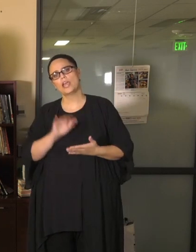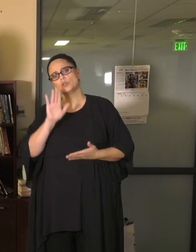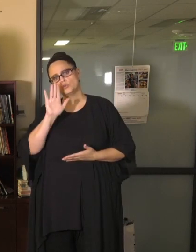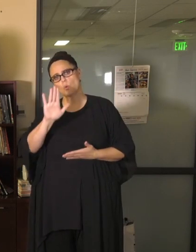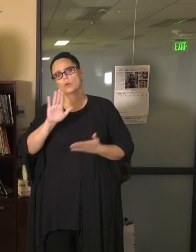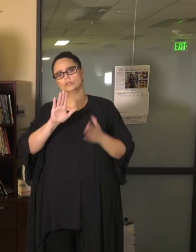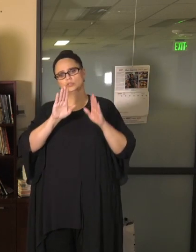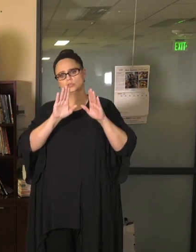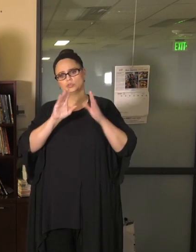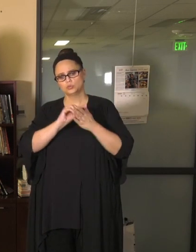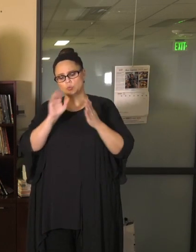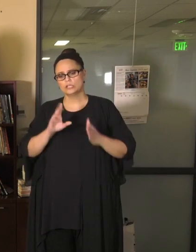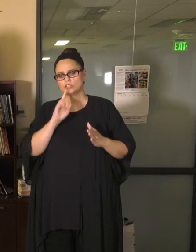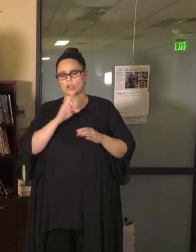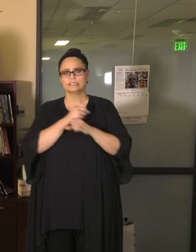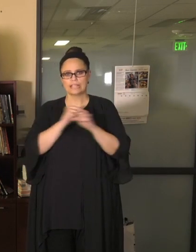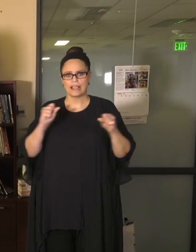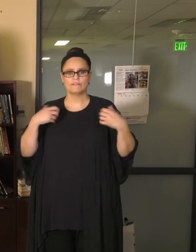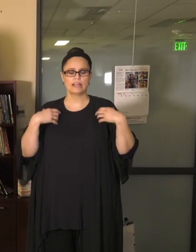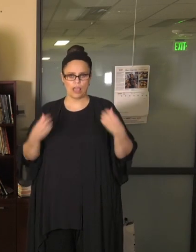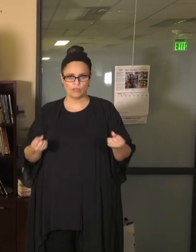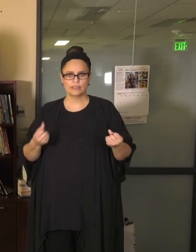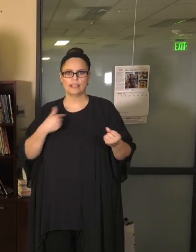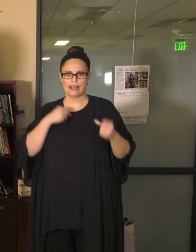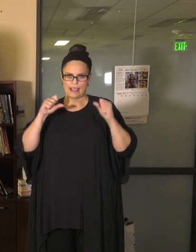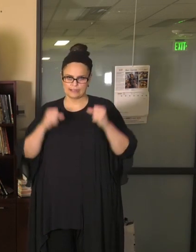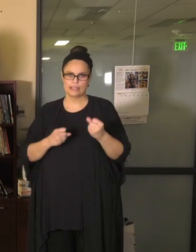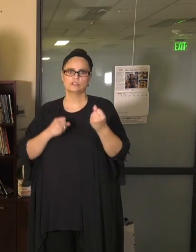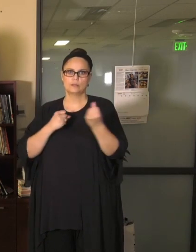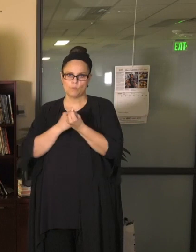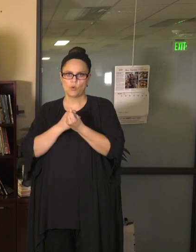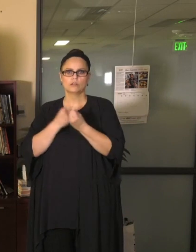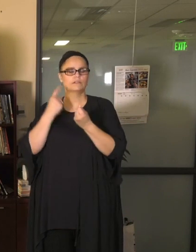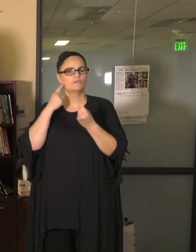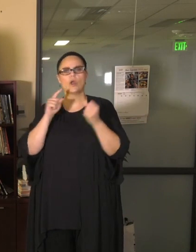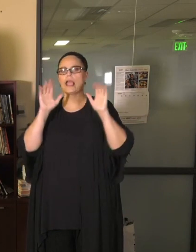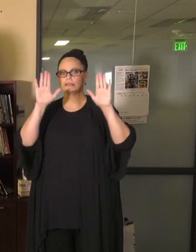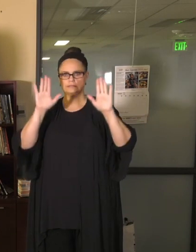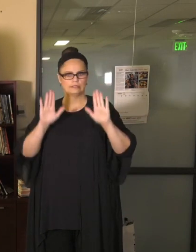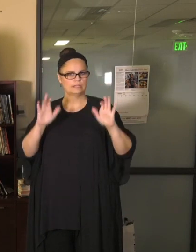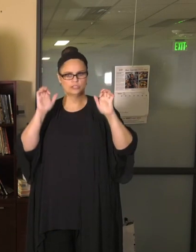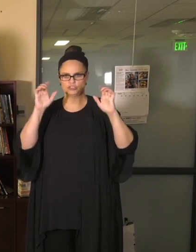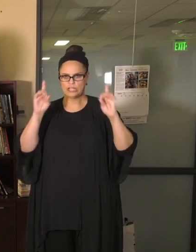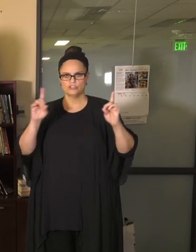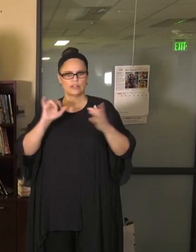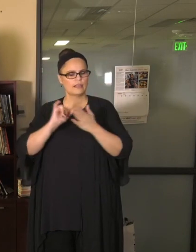healthy, that I can support them for educational excellence. That is the number one thing on my mind right now,